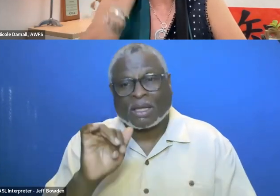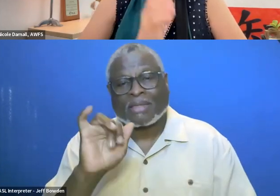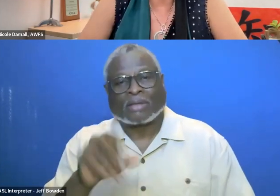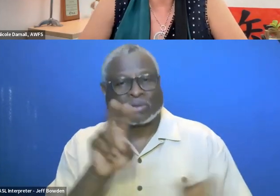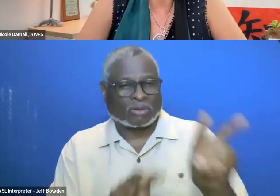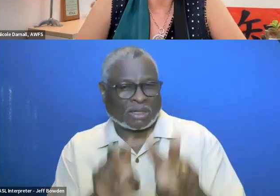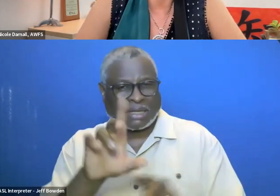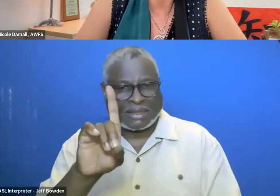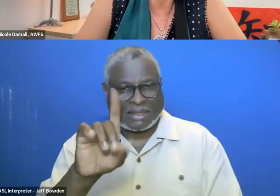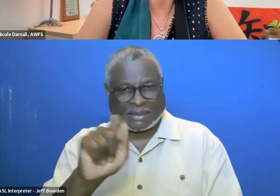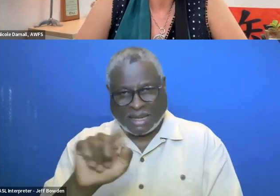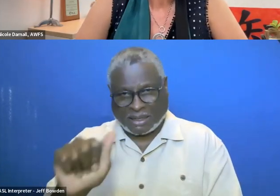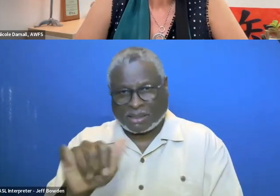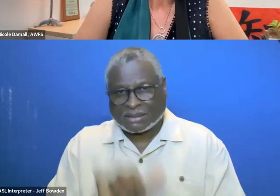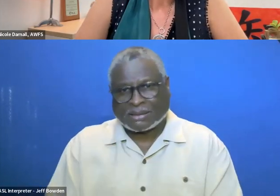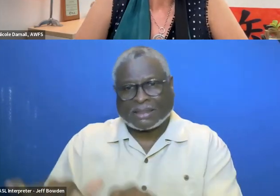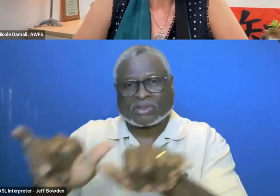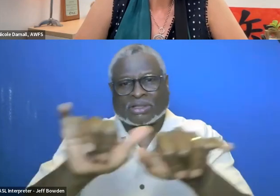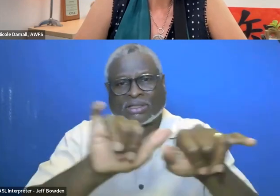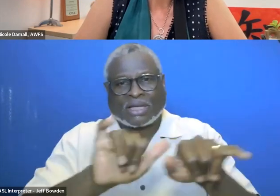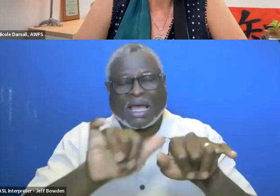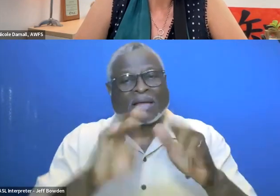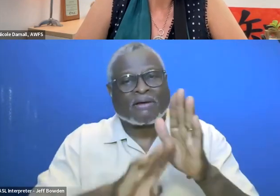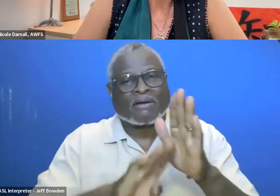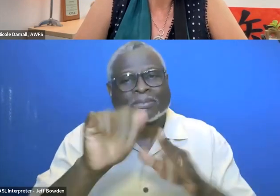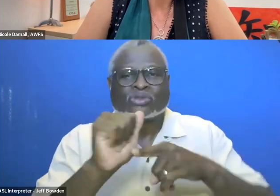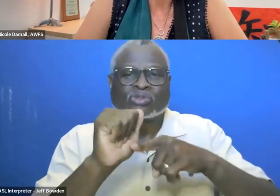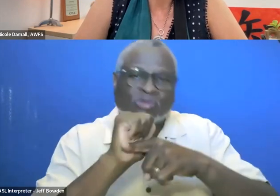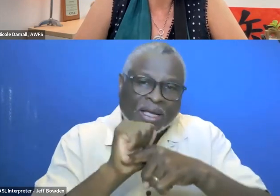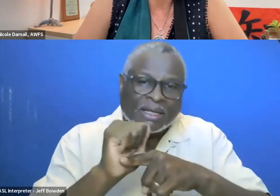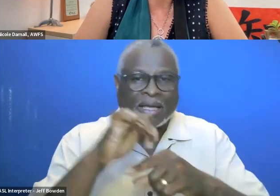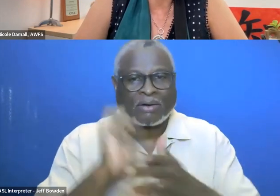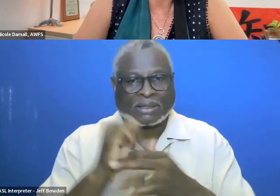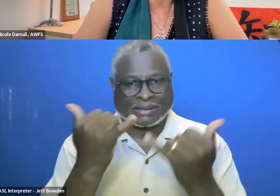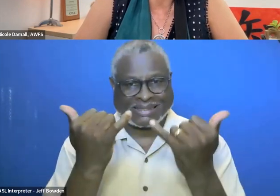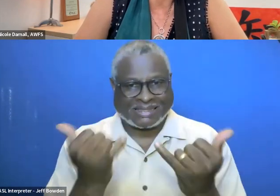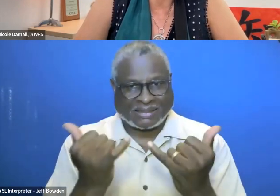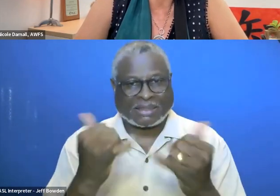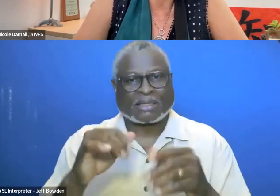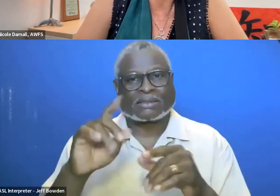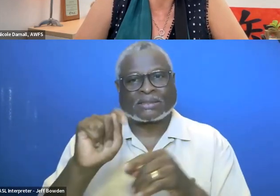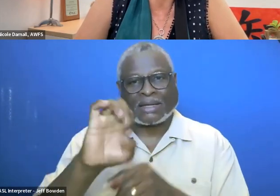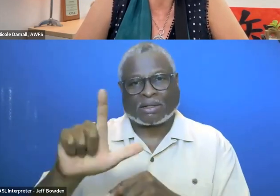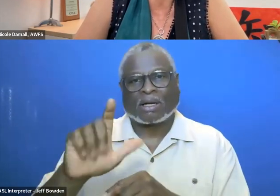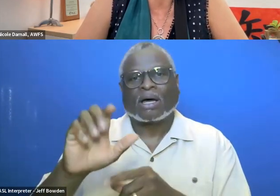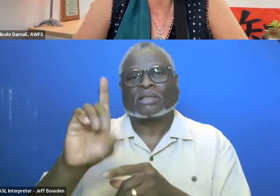at the data standardization and developing training on existing data tools and systems.